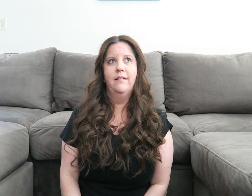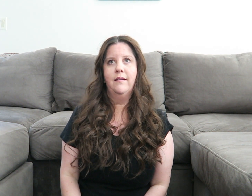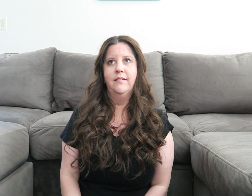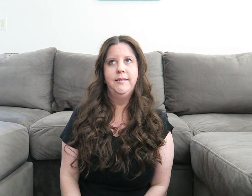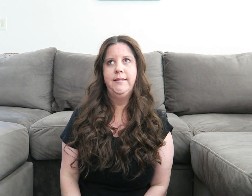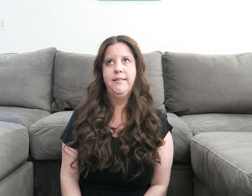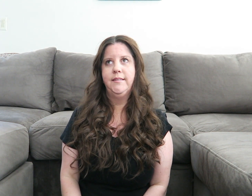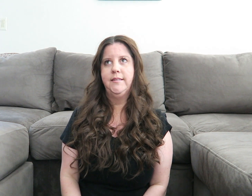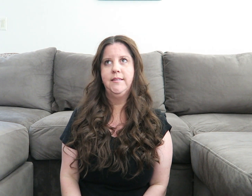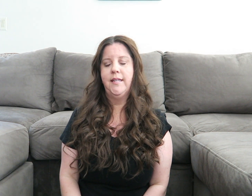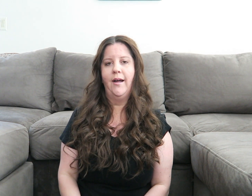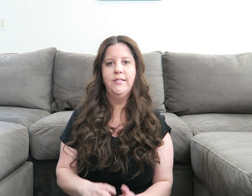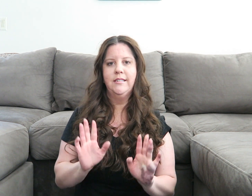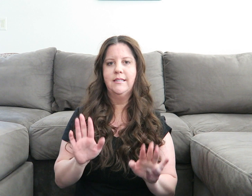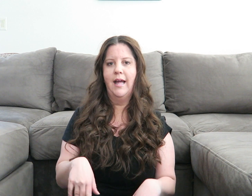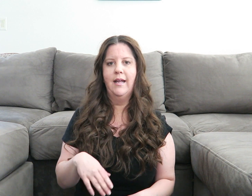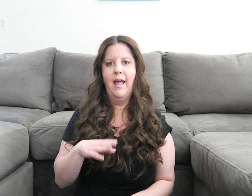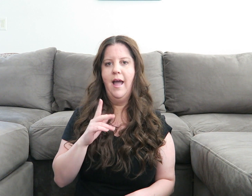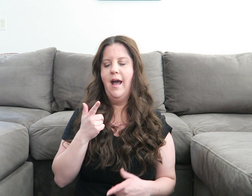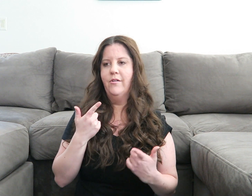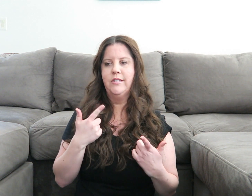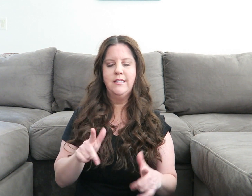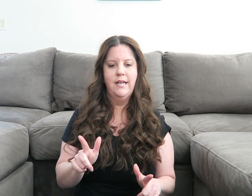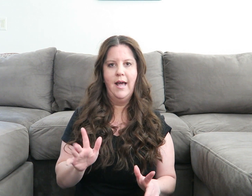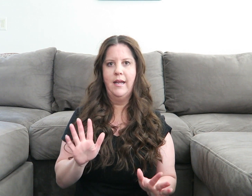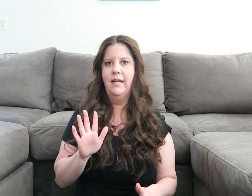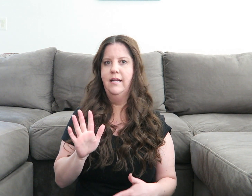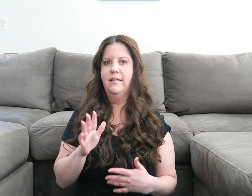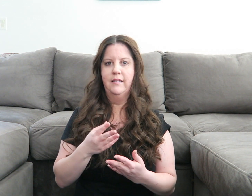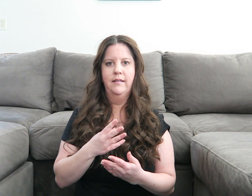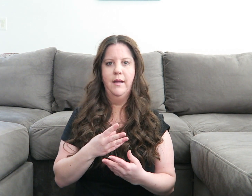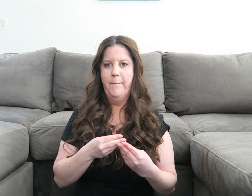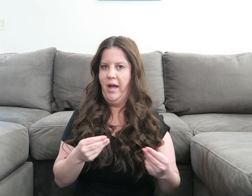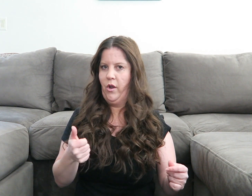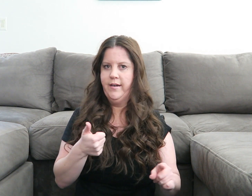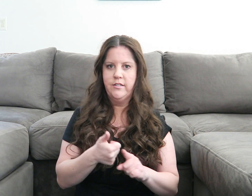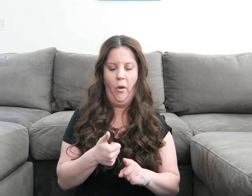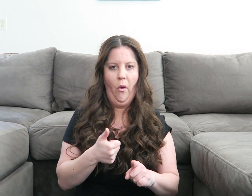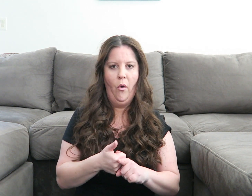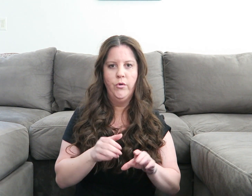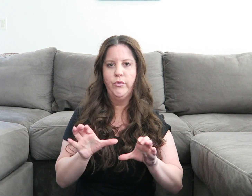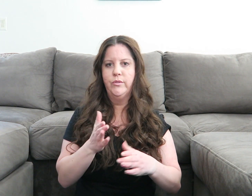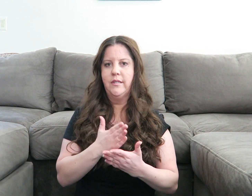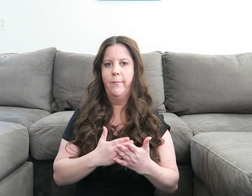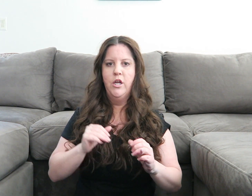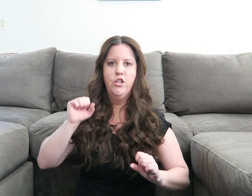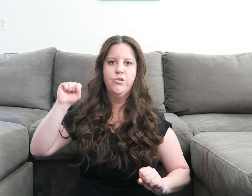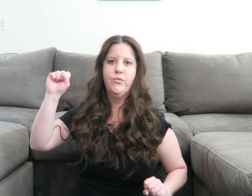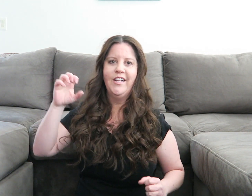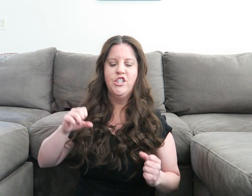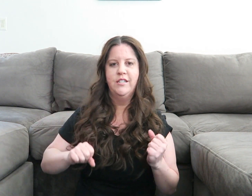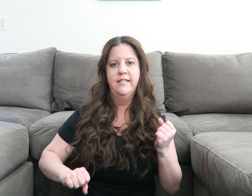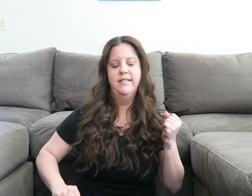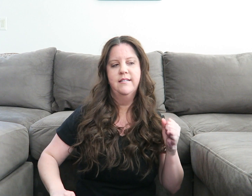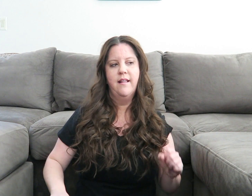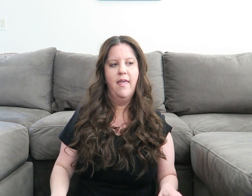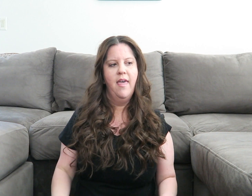And, I was just like, I will just let it get better on it's own Do some stretches